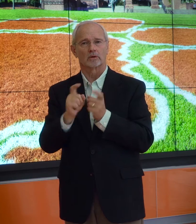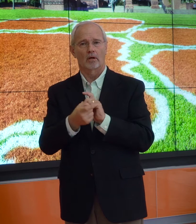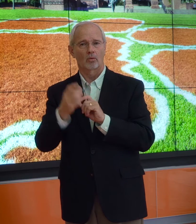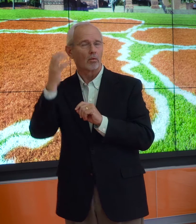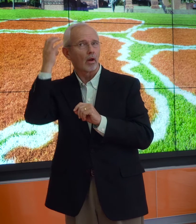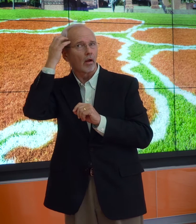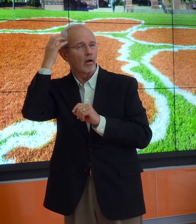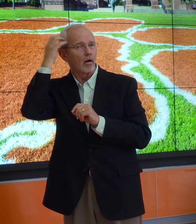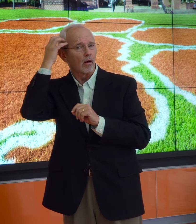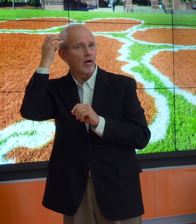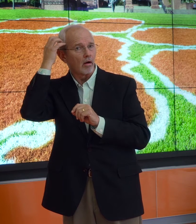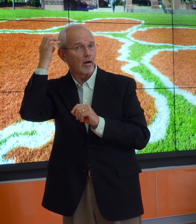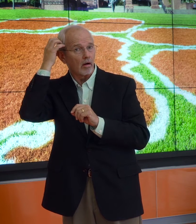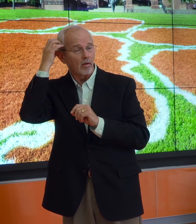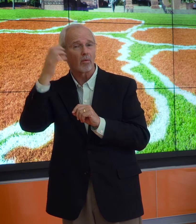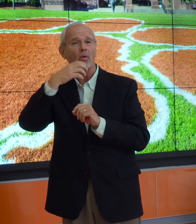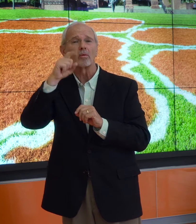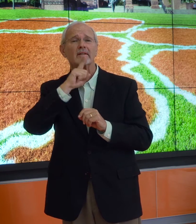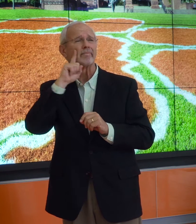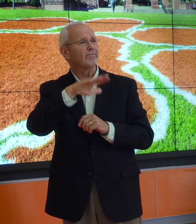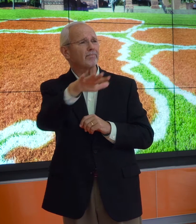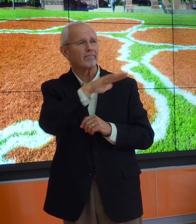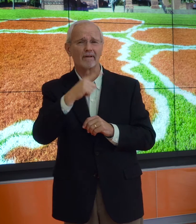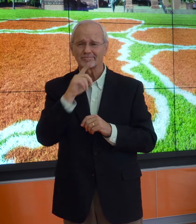They changed the sign to the current one.